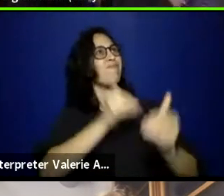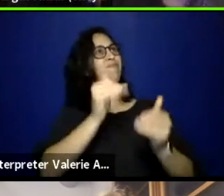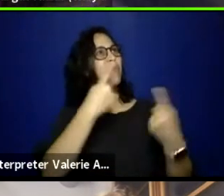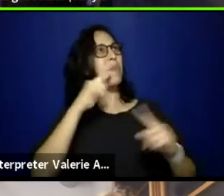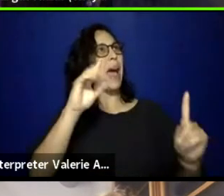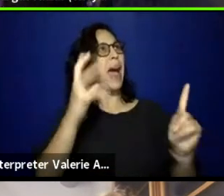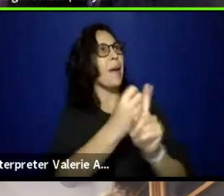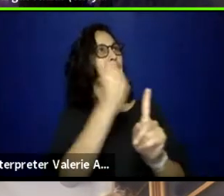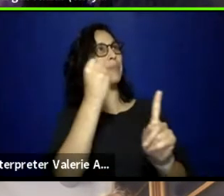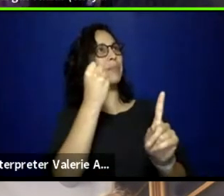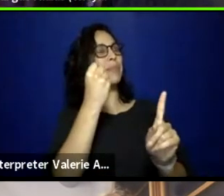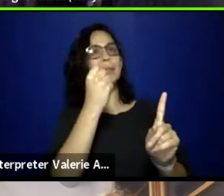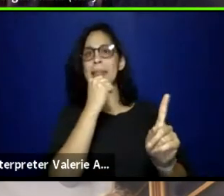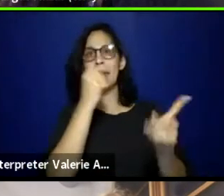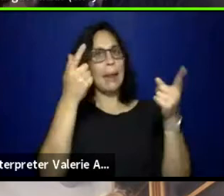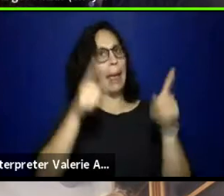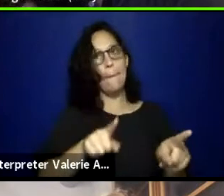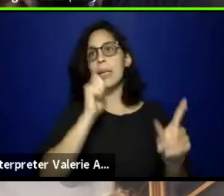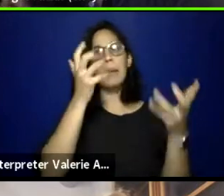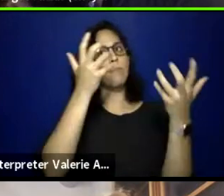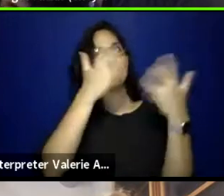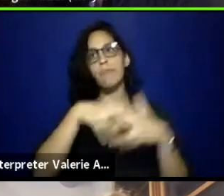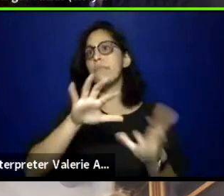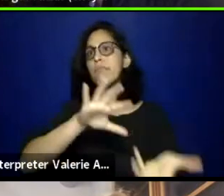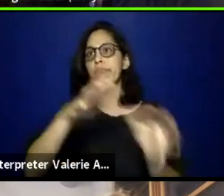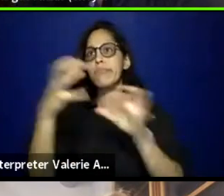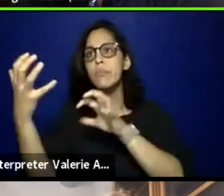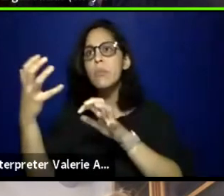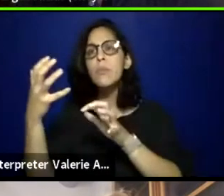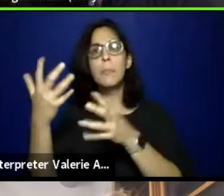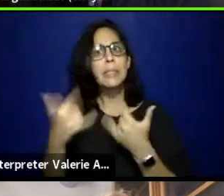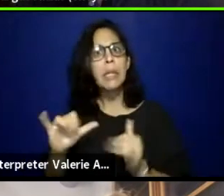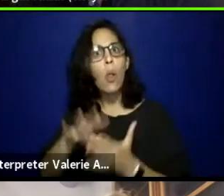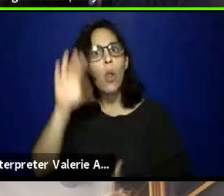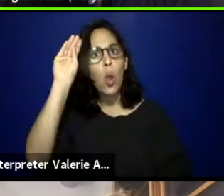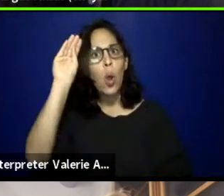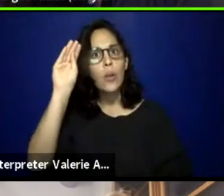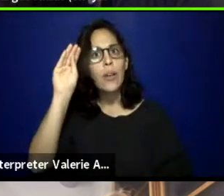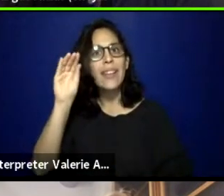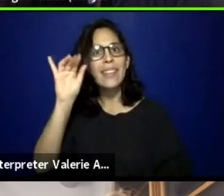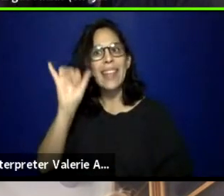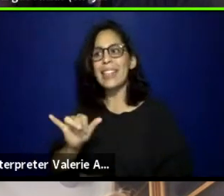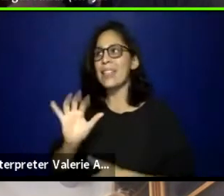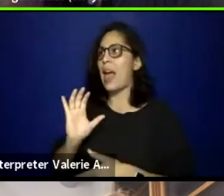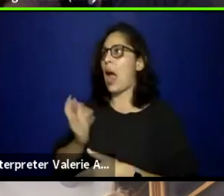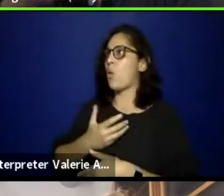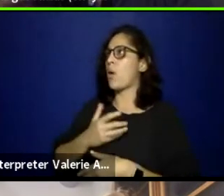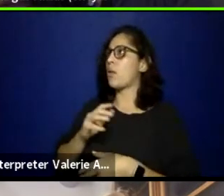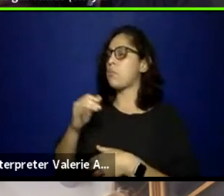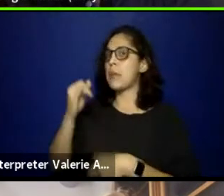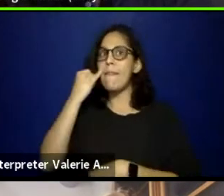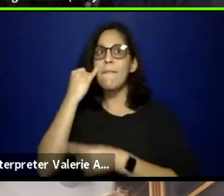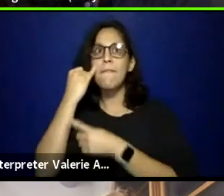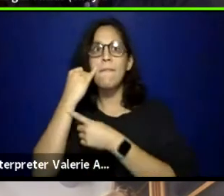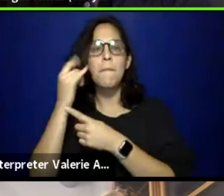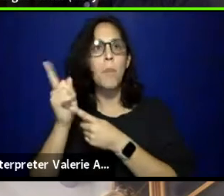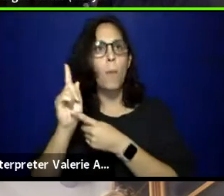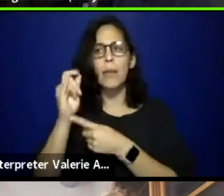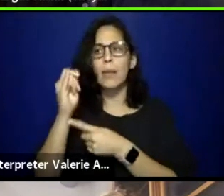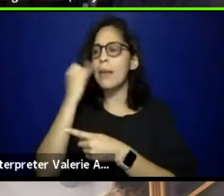And so one of the things that happens within PWIs is that we are not really allotted any opportunity to fail